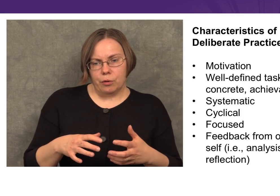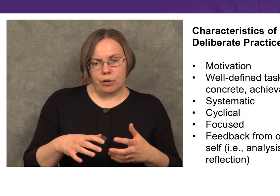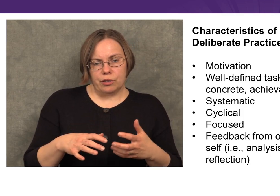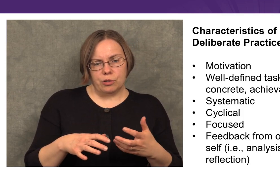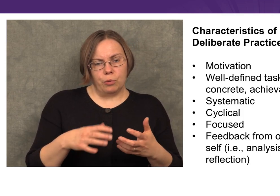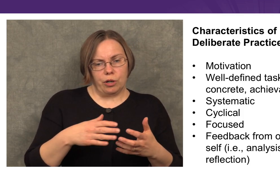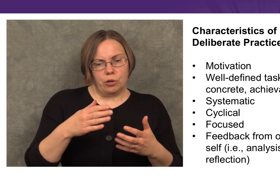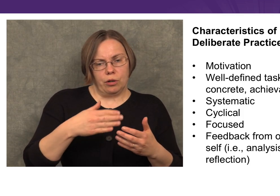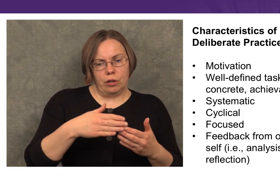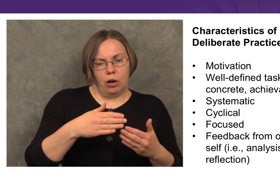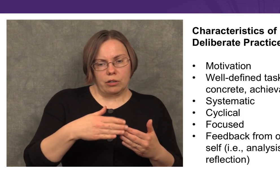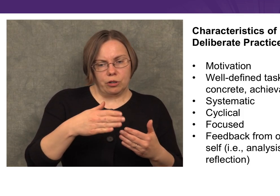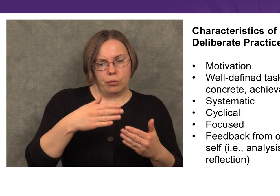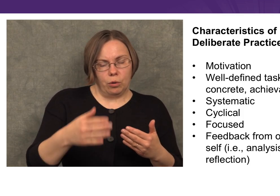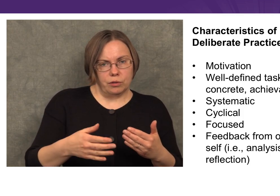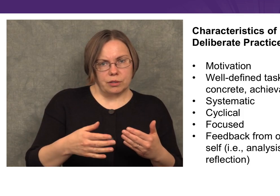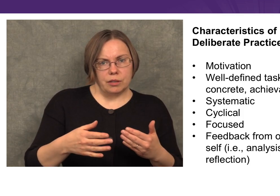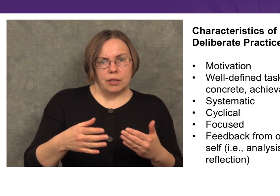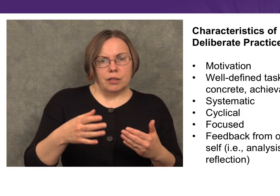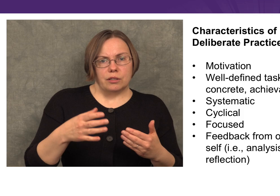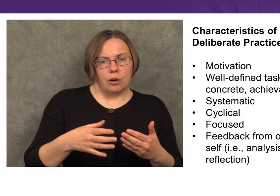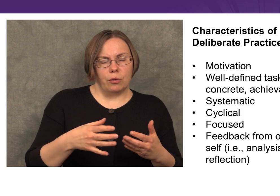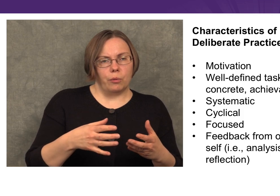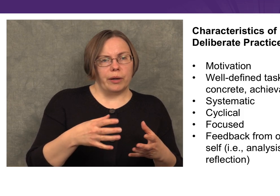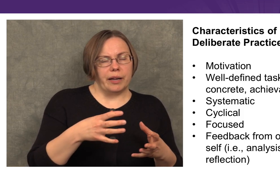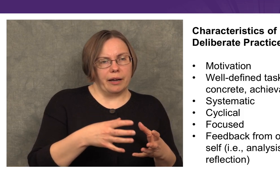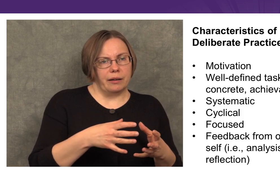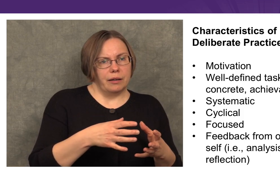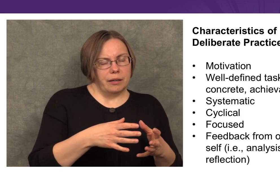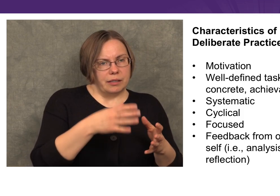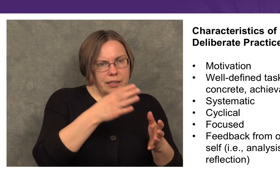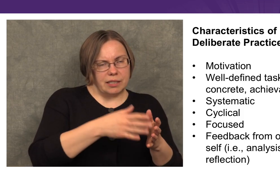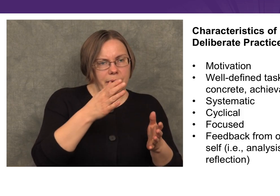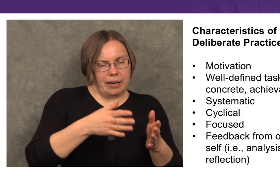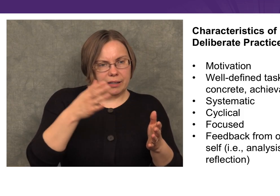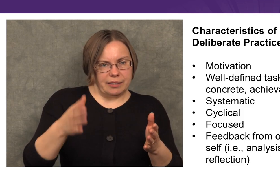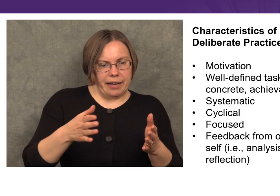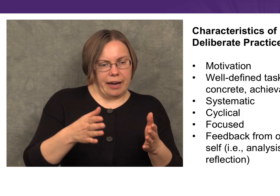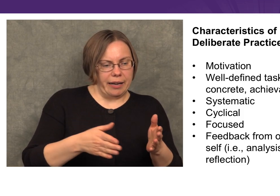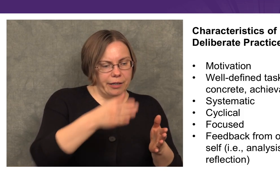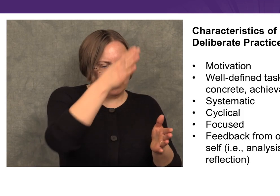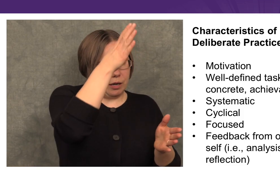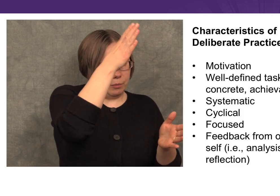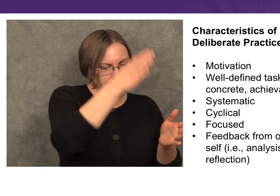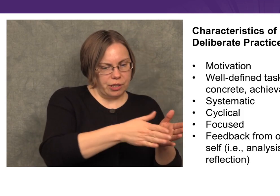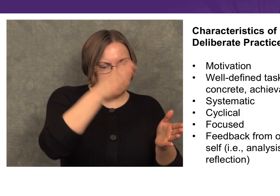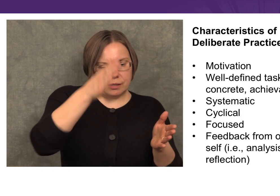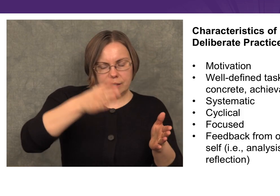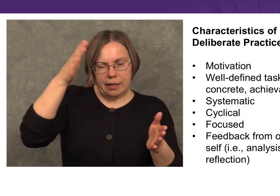in order to work toward our long-term goals. We can systematically say “I need to accomplish this, this, and this